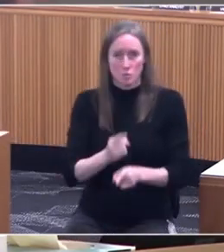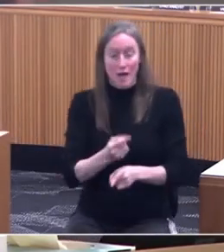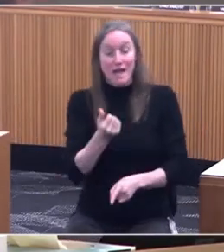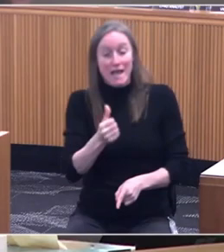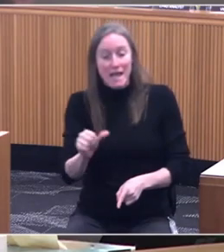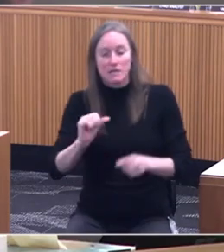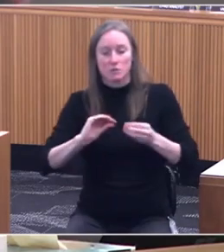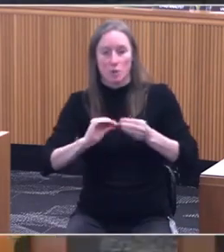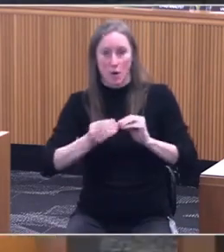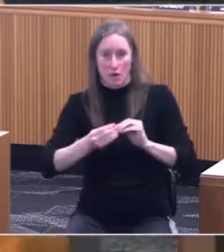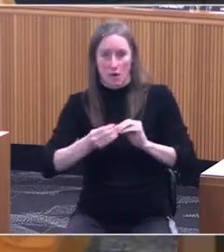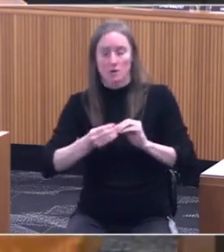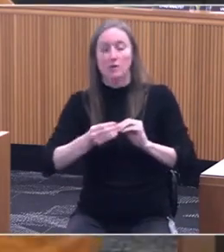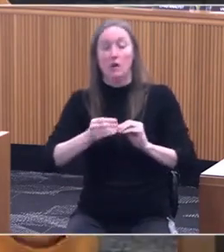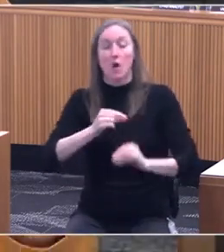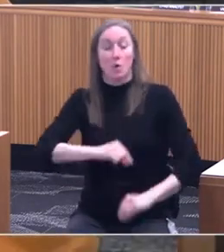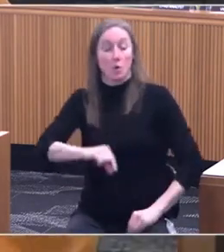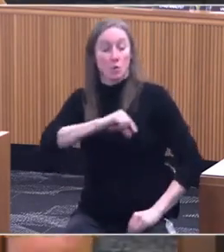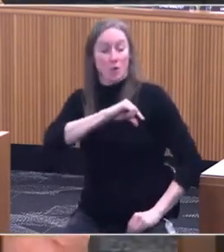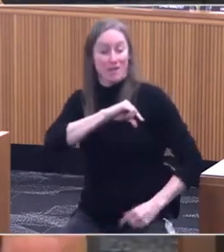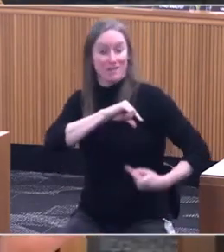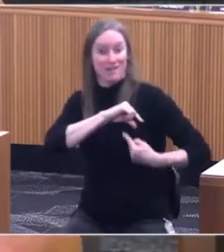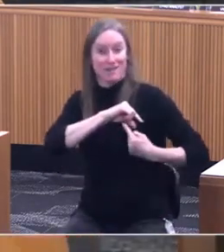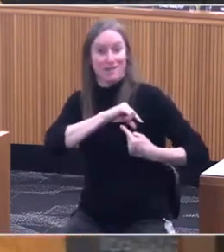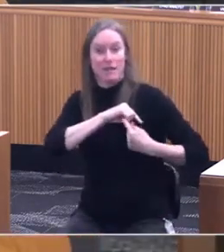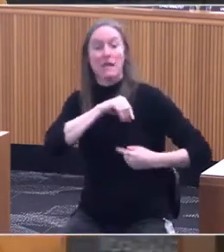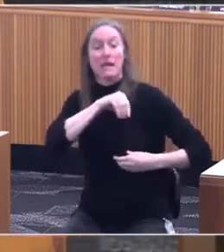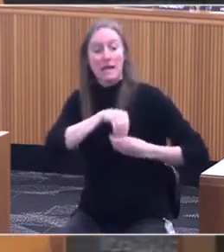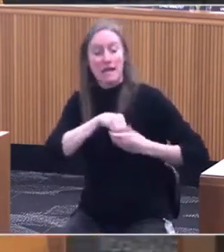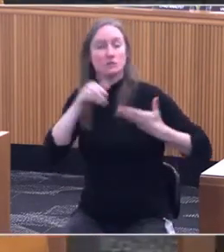a quality in general measurement. [Diehl] Got it, thank you. - which again, is not